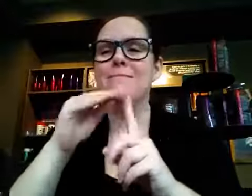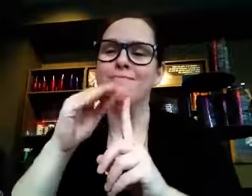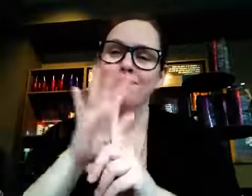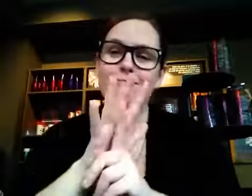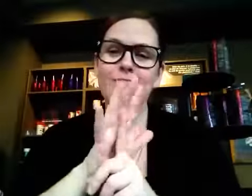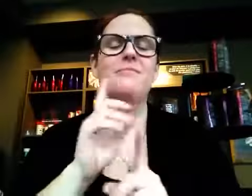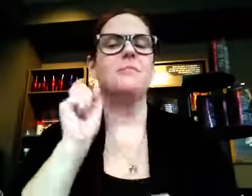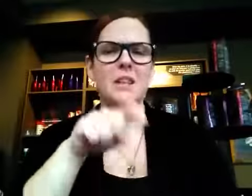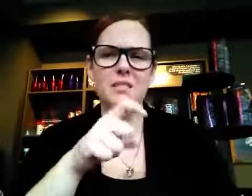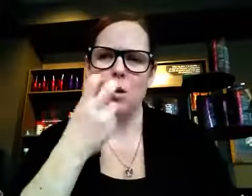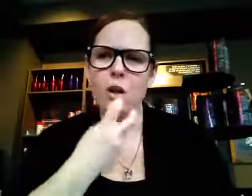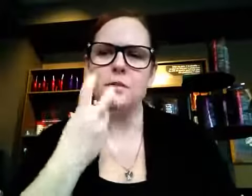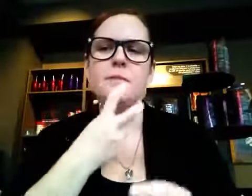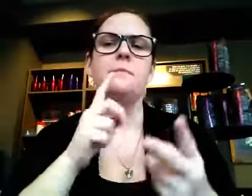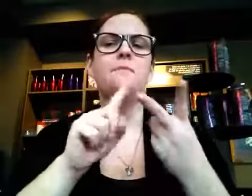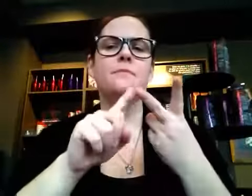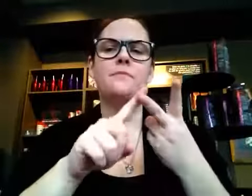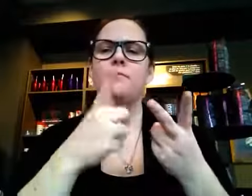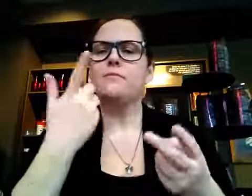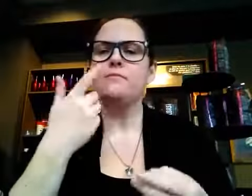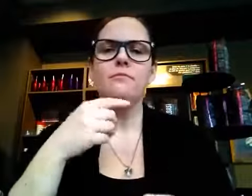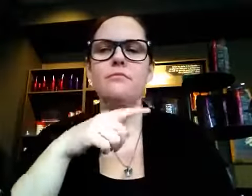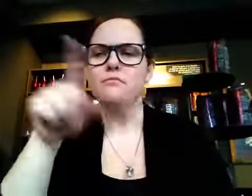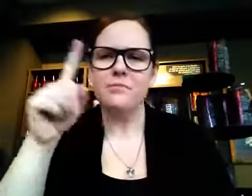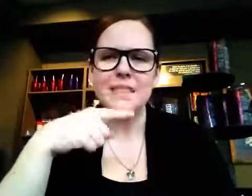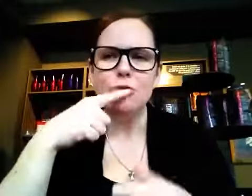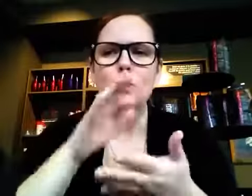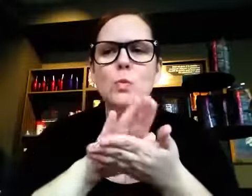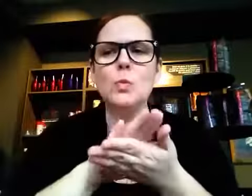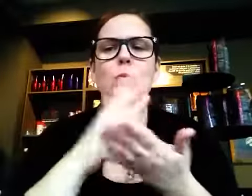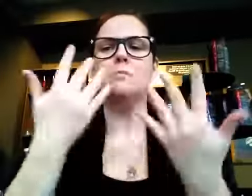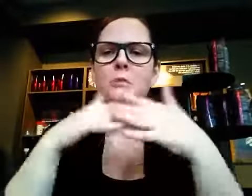that I should be taught to speak and attend a school with hearing children, or be mainstreamed.